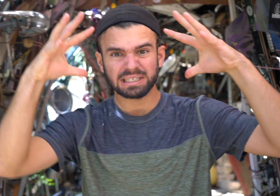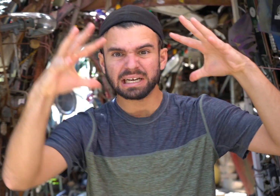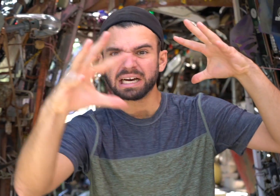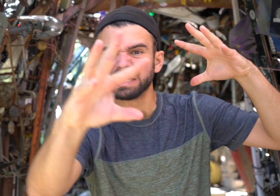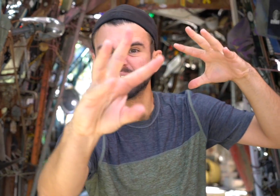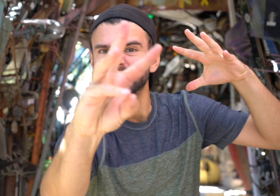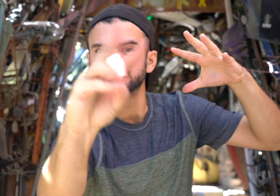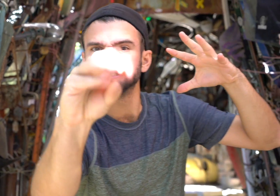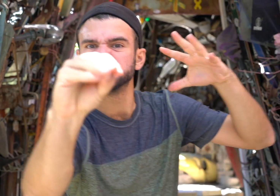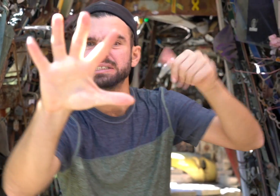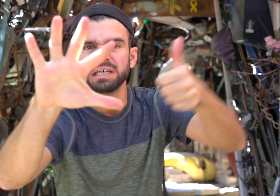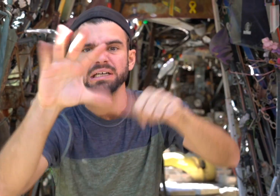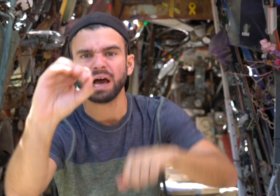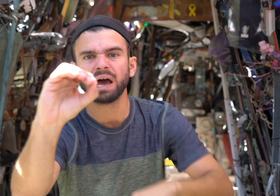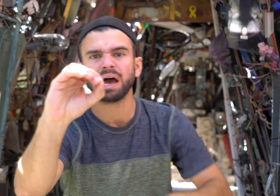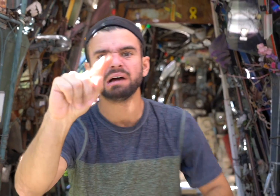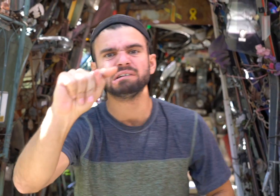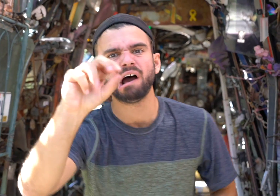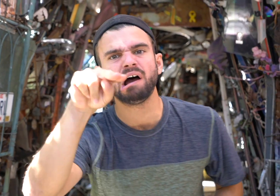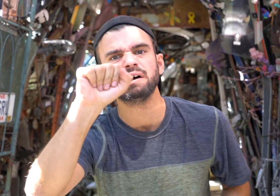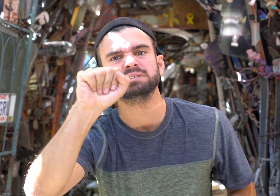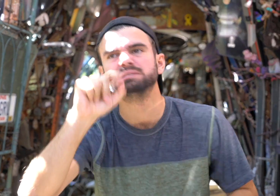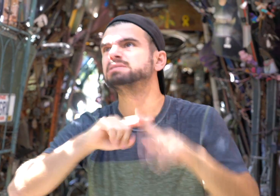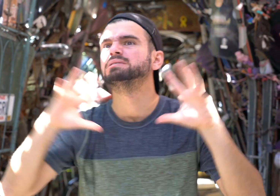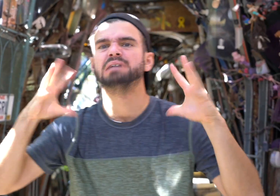Guess how heavy it is? It's 60 tons!